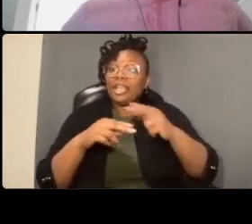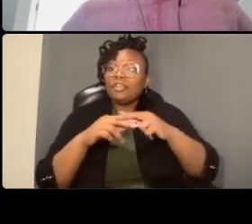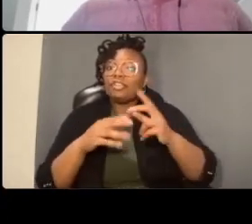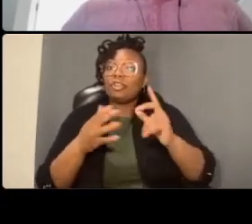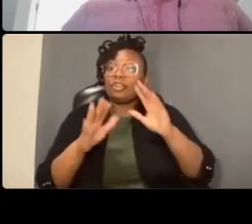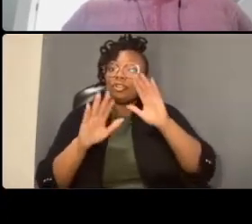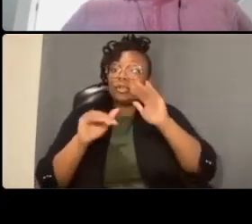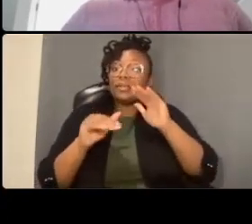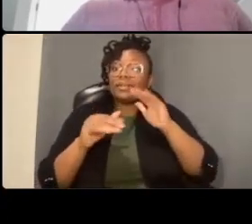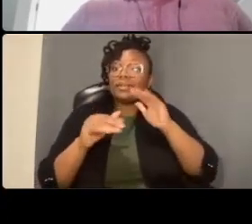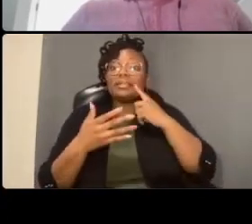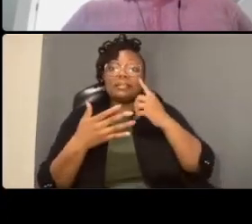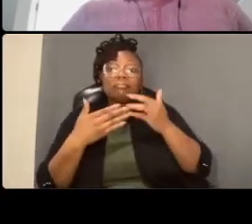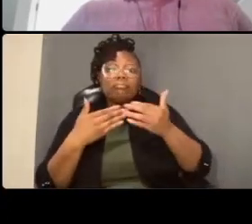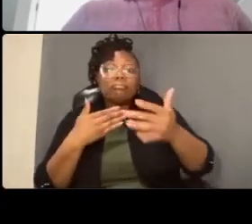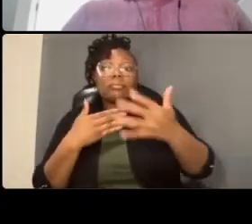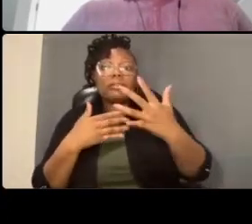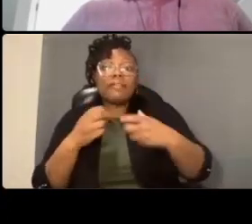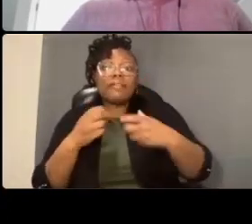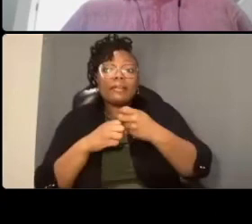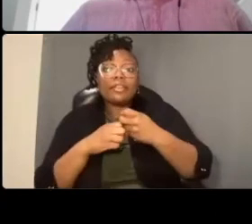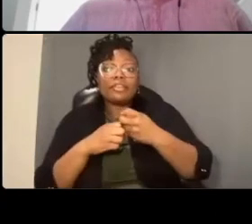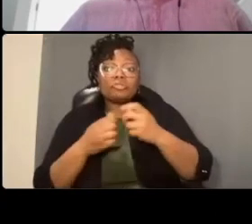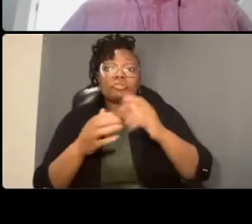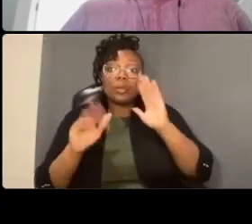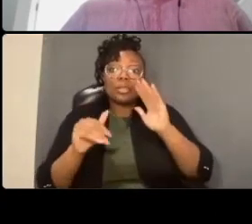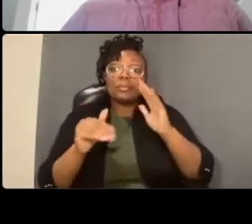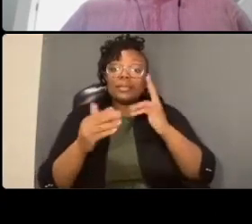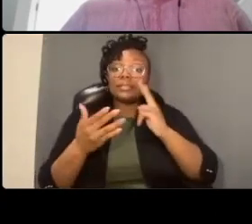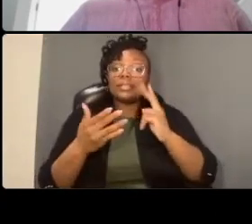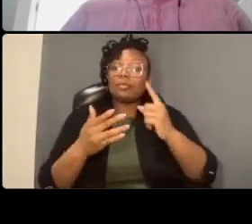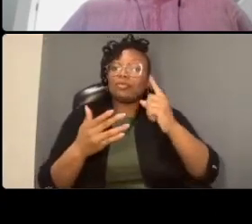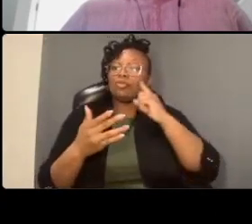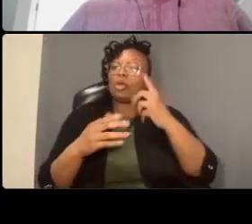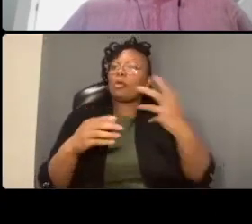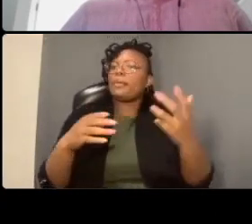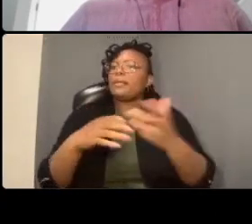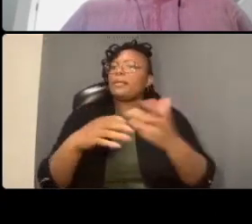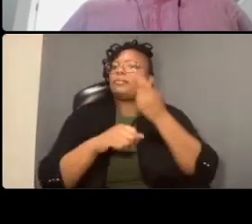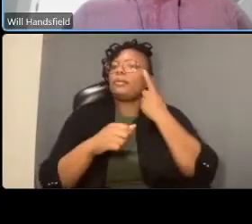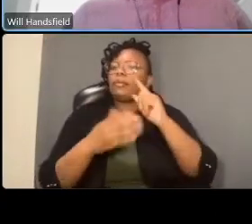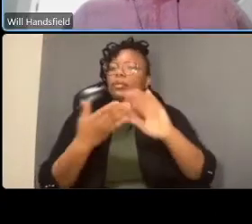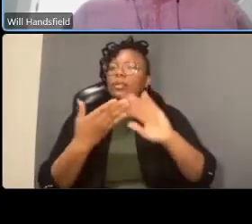think you know starting we would probably have 300 an hour yeah we'll we'll um we actually did the